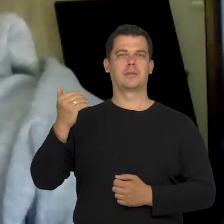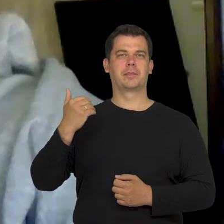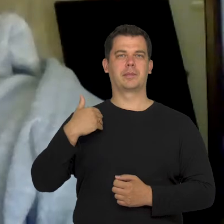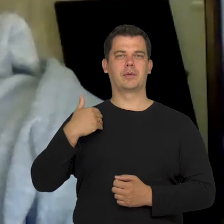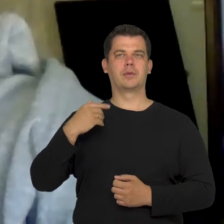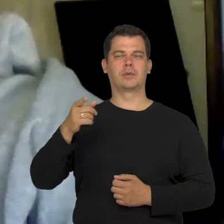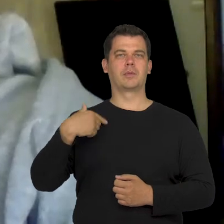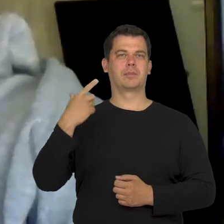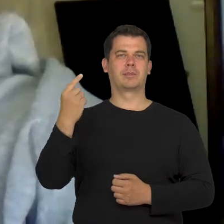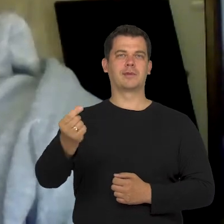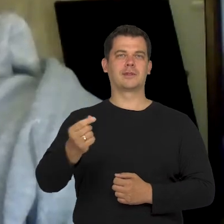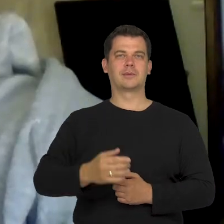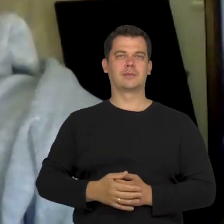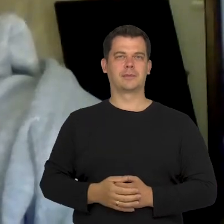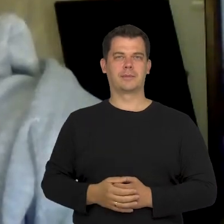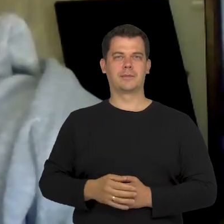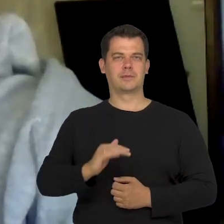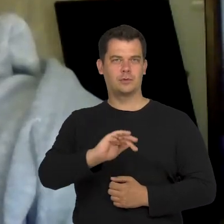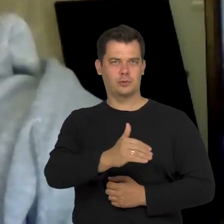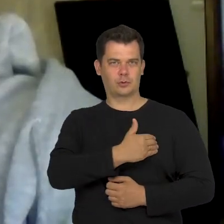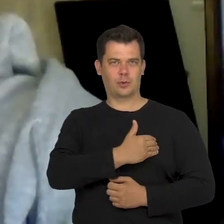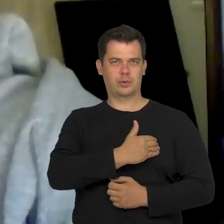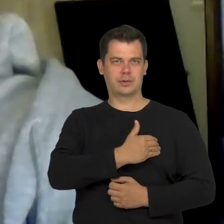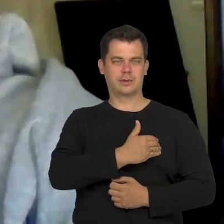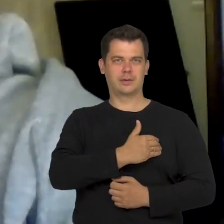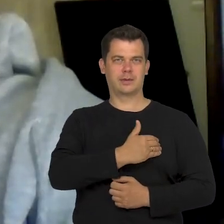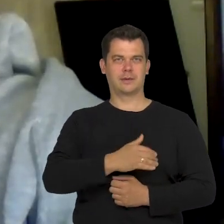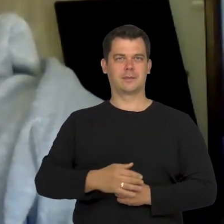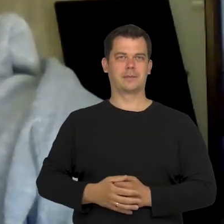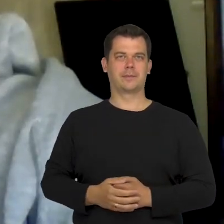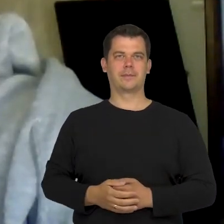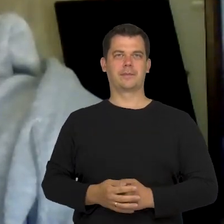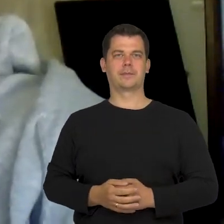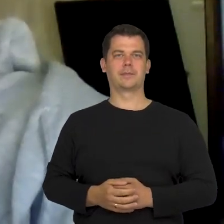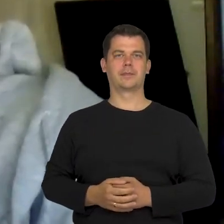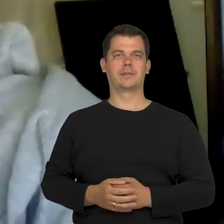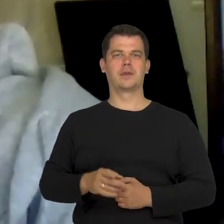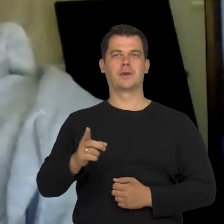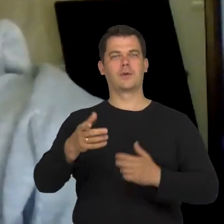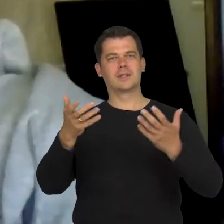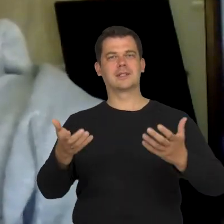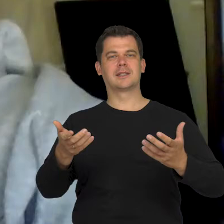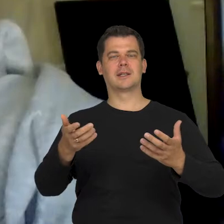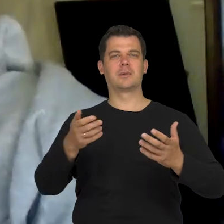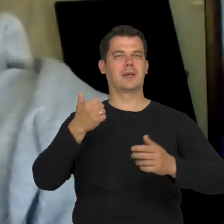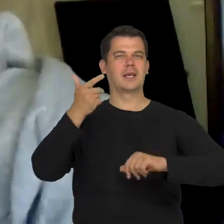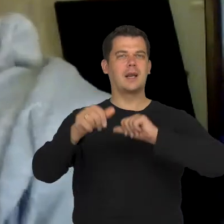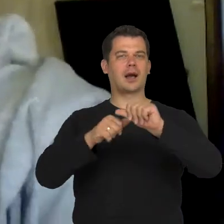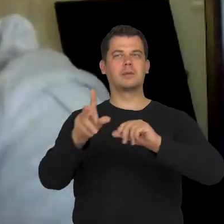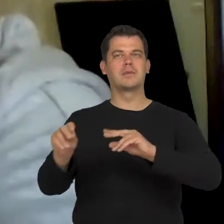went to school and they wanted to move him to a different school.